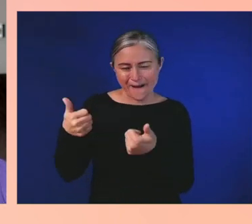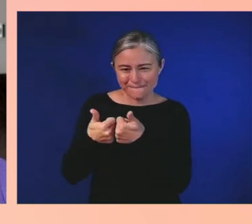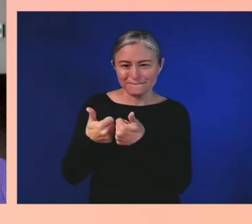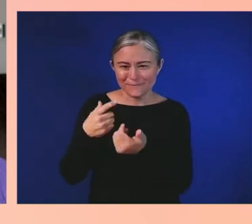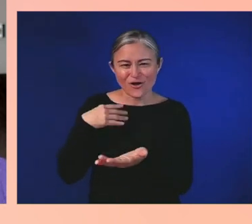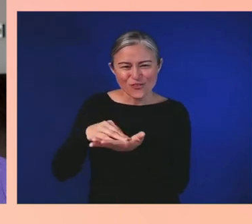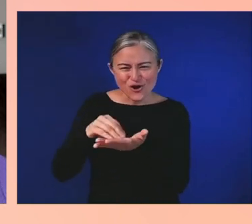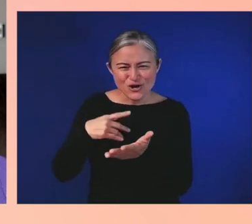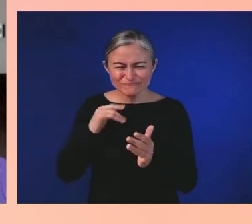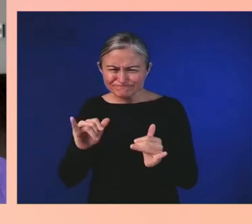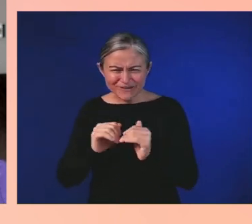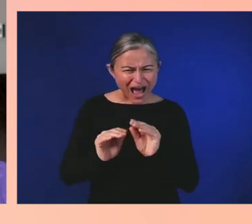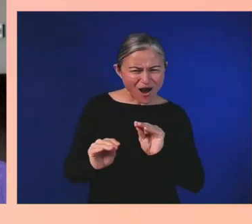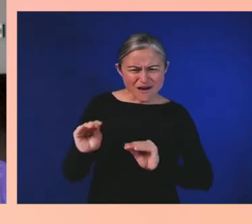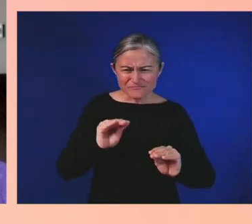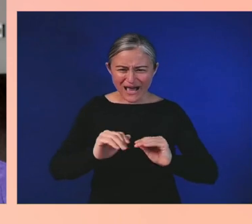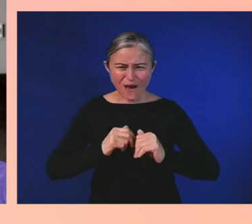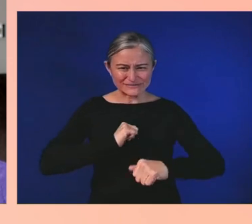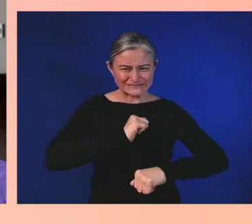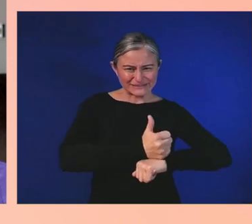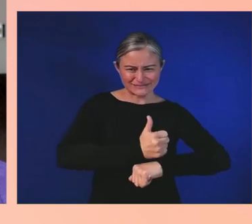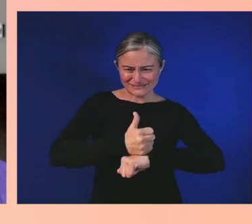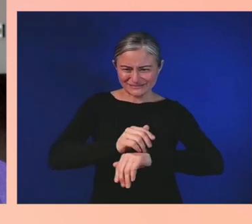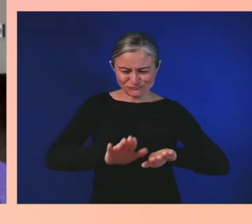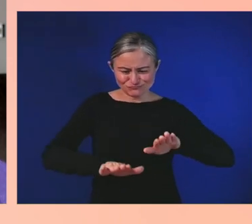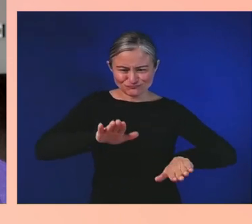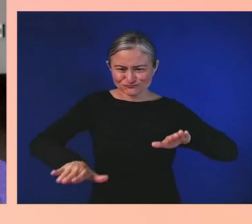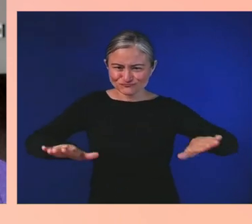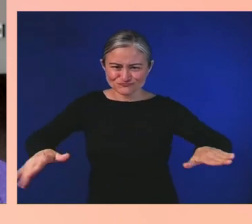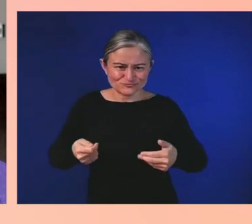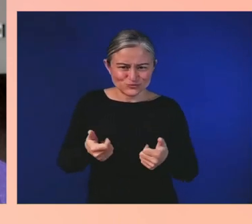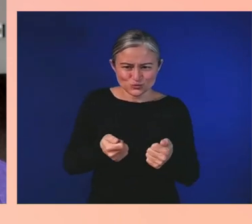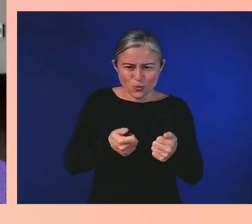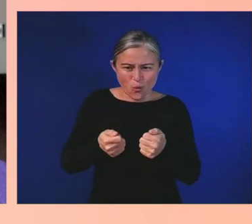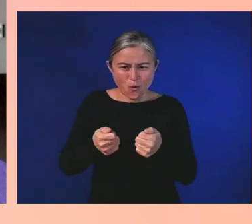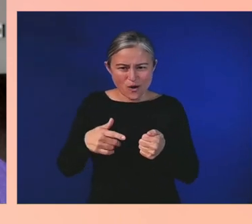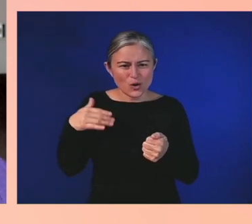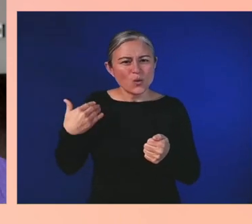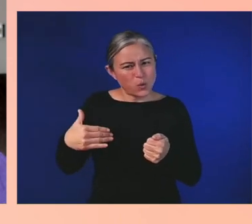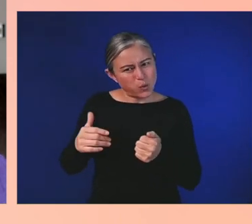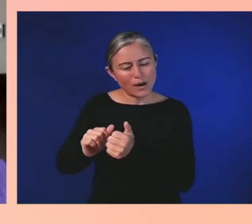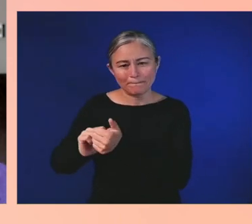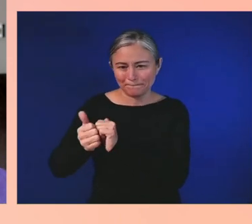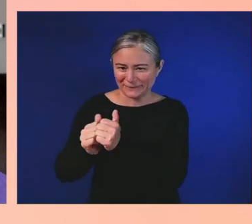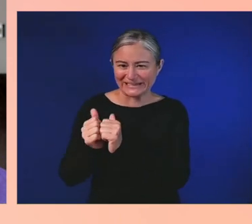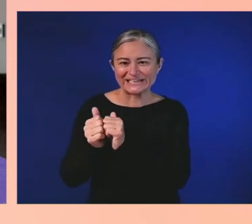and just the overall competitive nature that revolves around in the community.